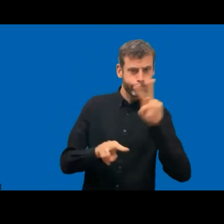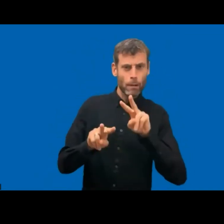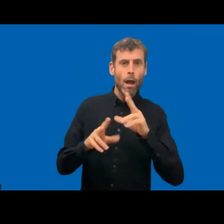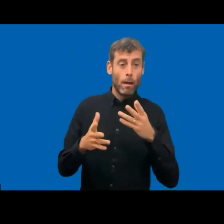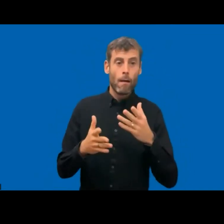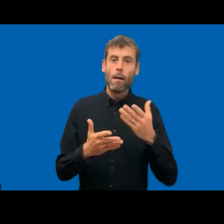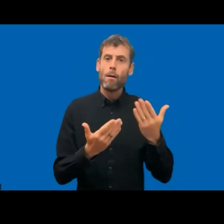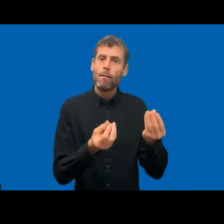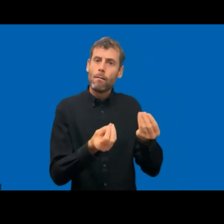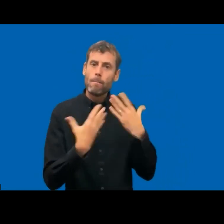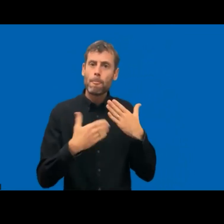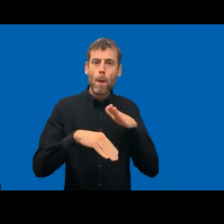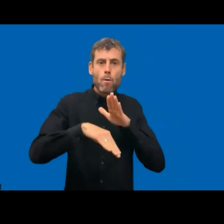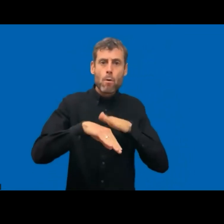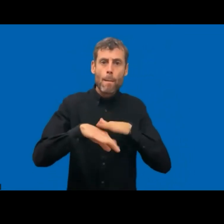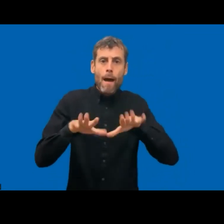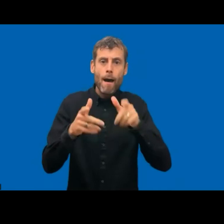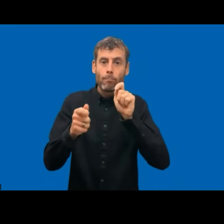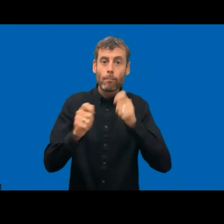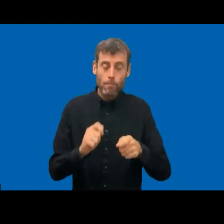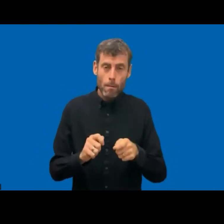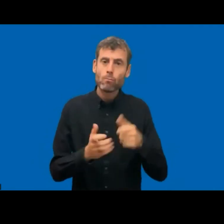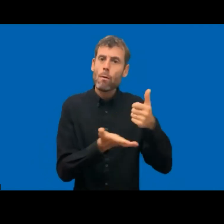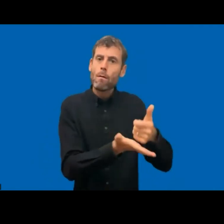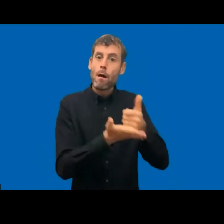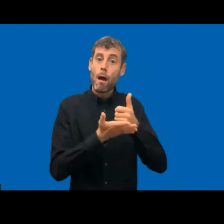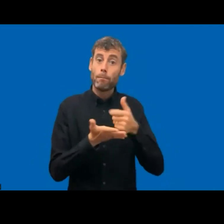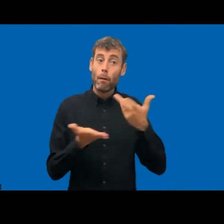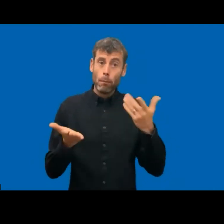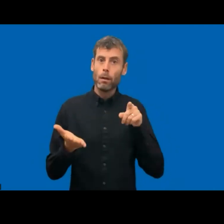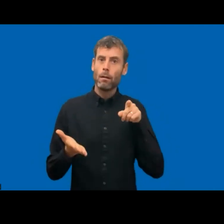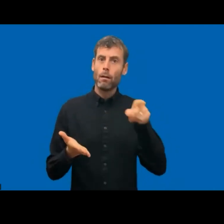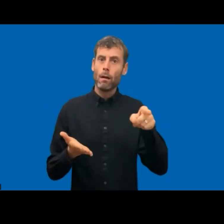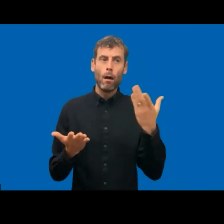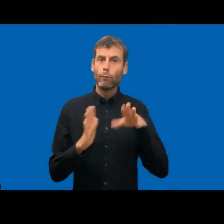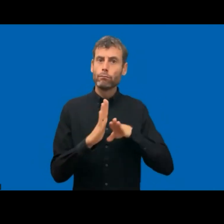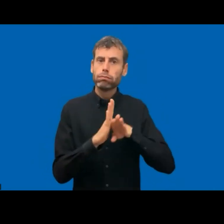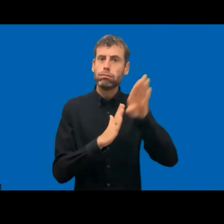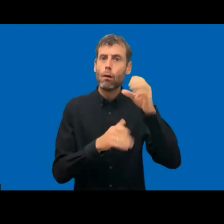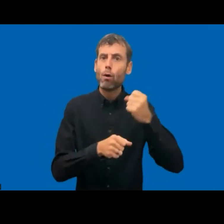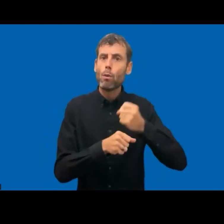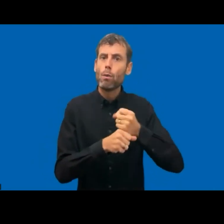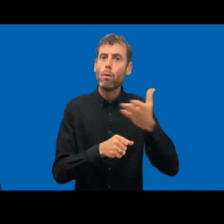web editors use when developing and adding content to the website, should also be covered